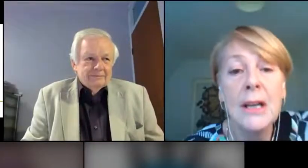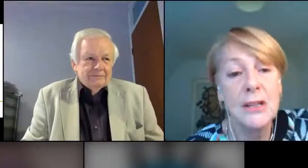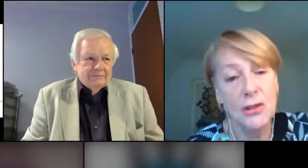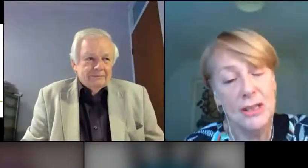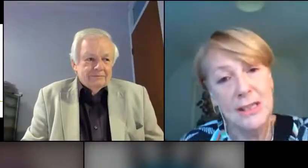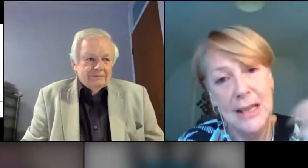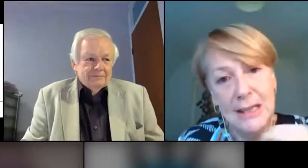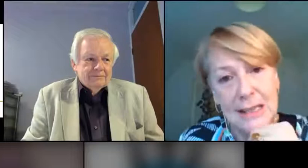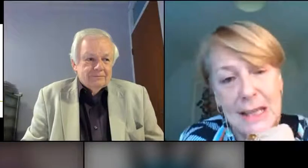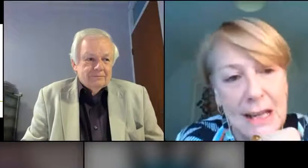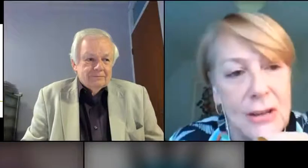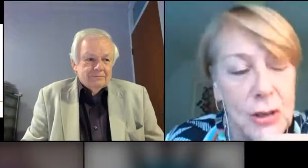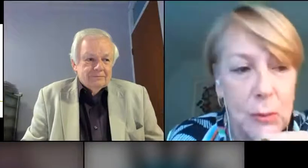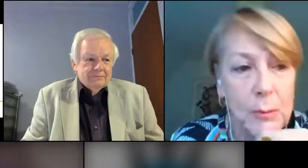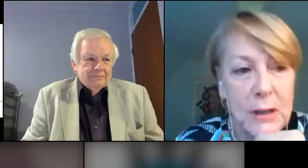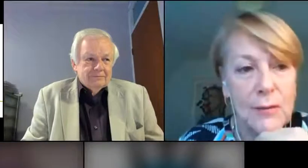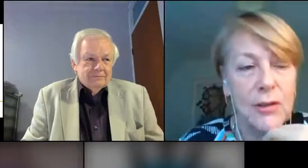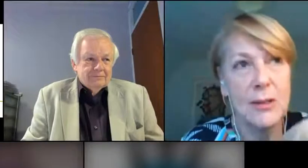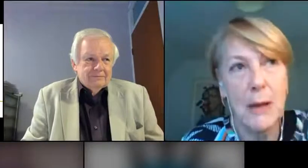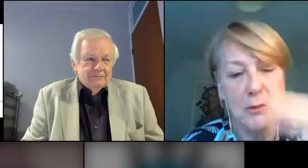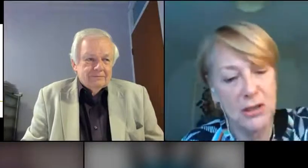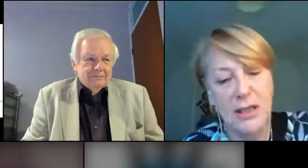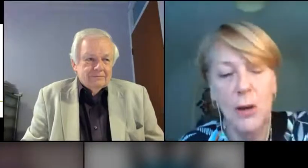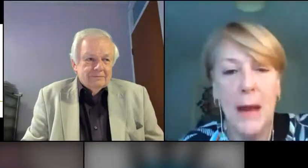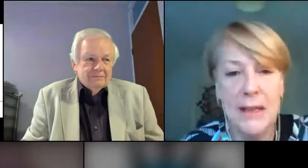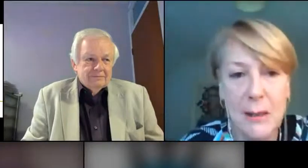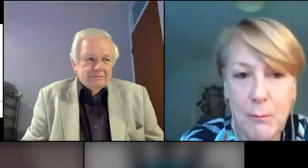So, just to set the scene, I thought it would be useful just perhaps just to go back to some